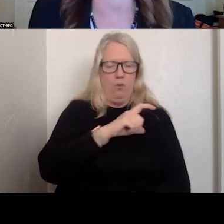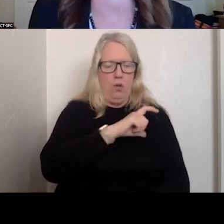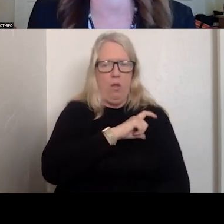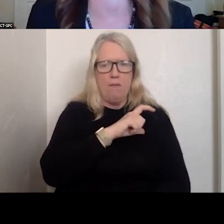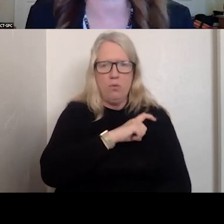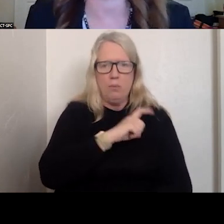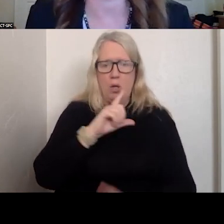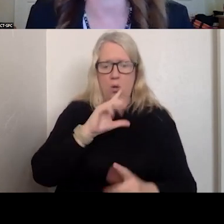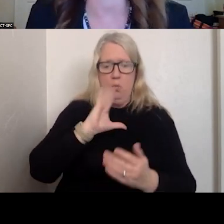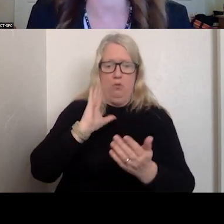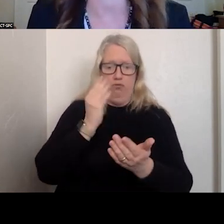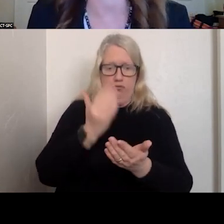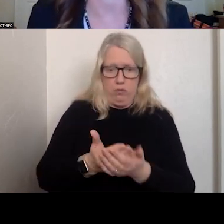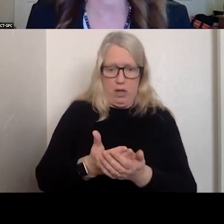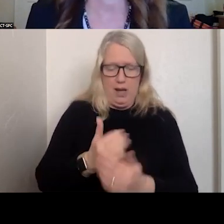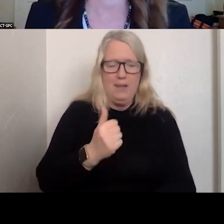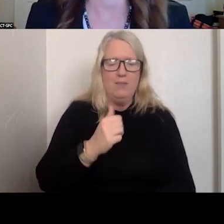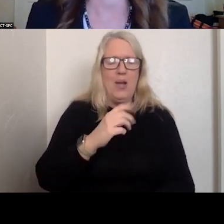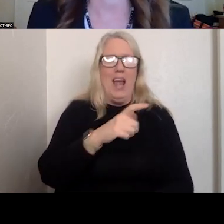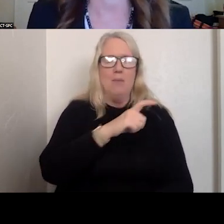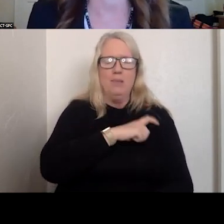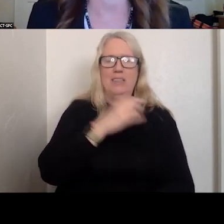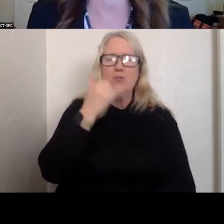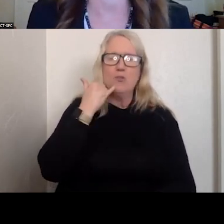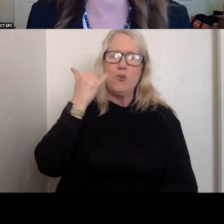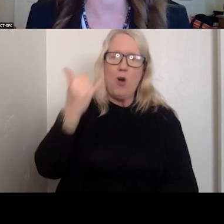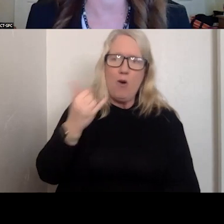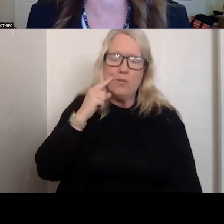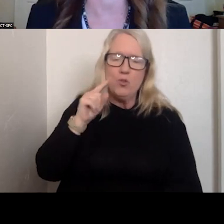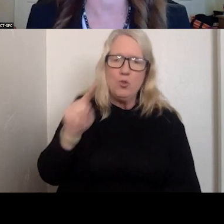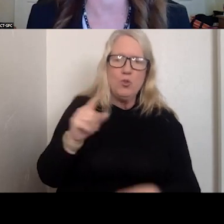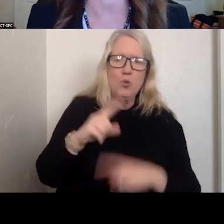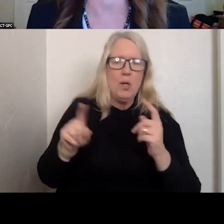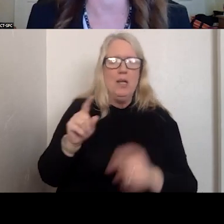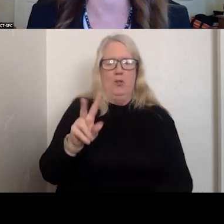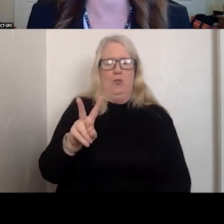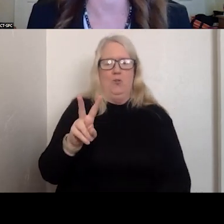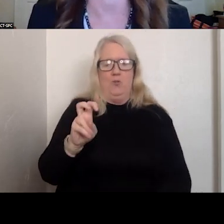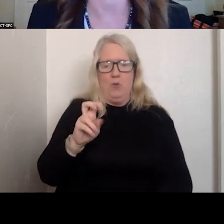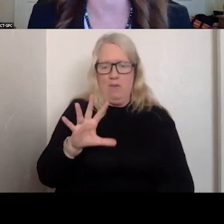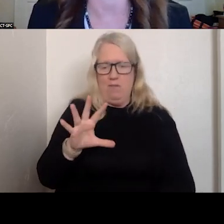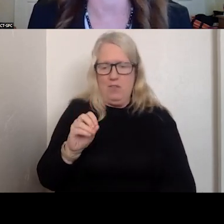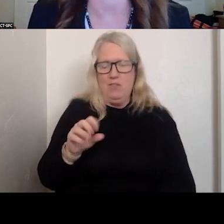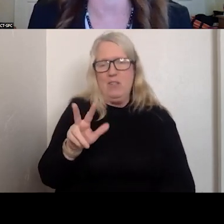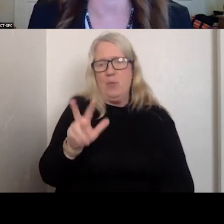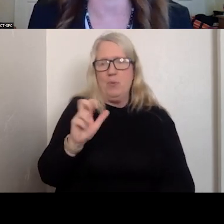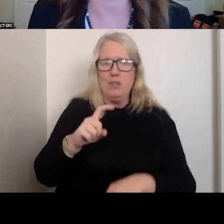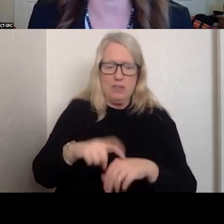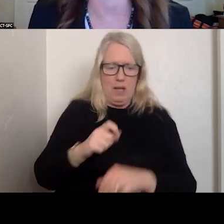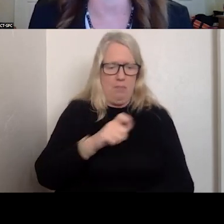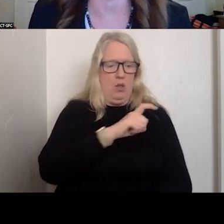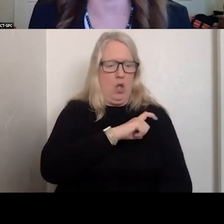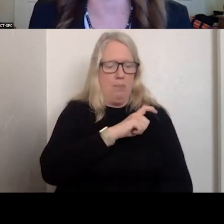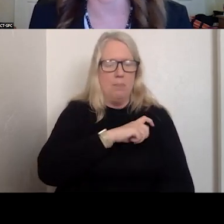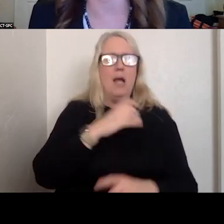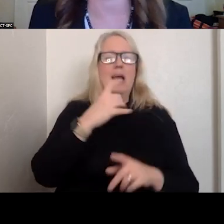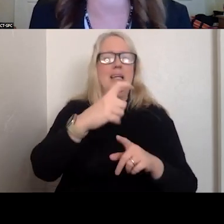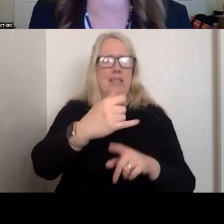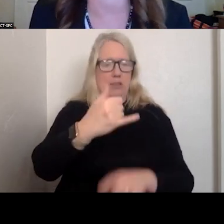ARRIVED AND POLICE ARE CALLING FOR YOU, ABOUT 250-300 TIMES A MONTH THE LAW ENFORCEMENT IS CALLING FOR MOBILE CRISIS.